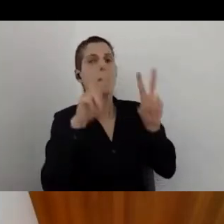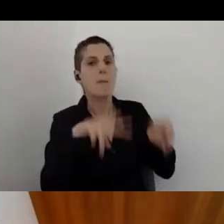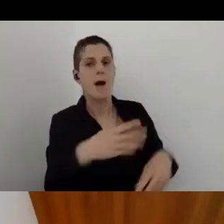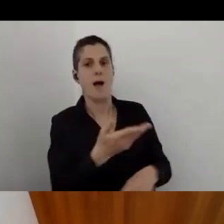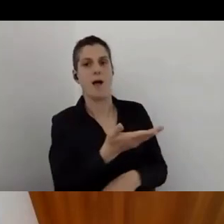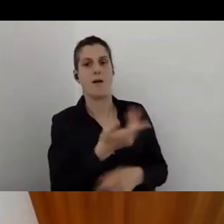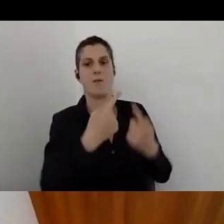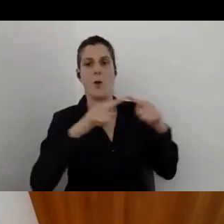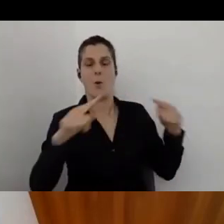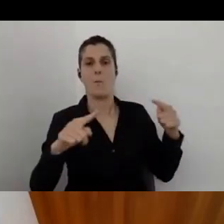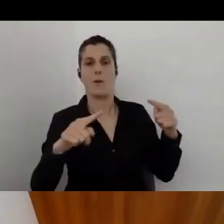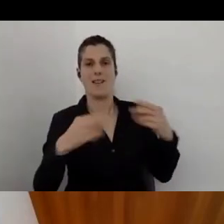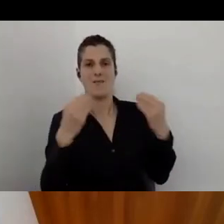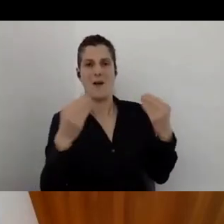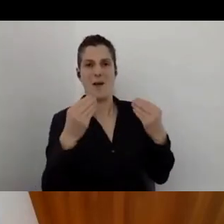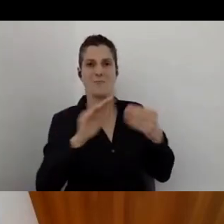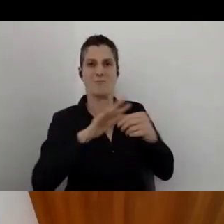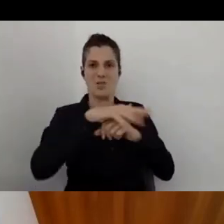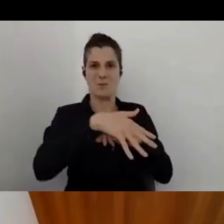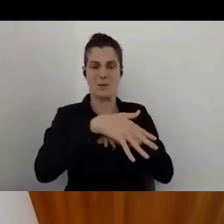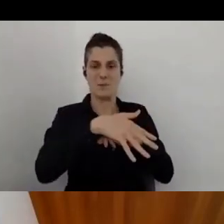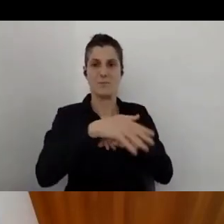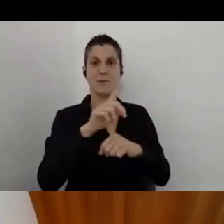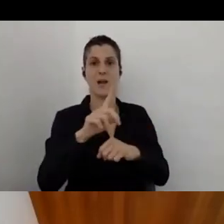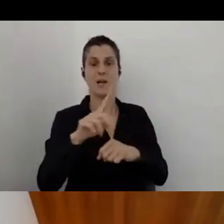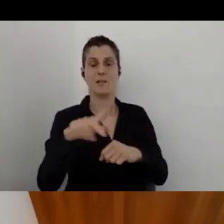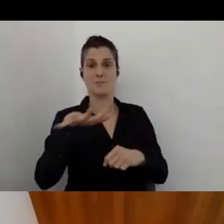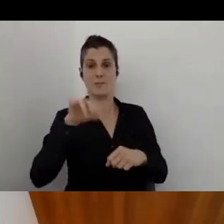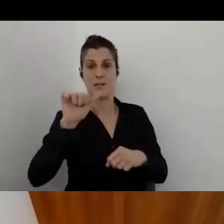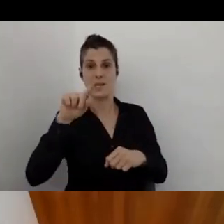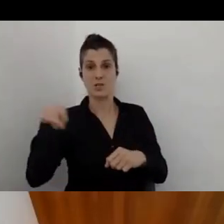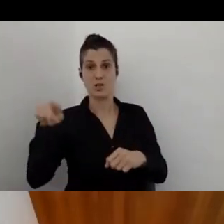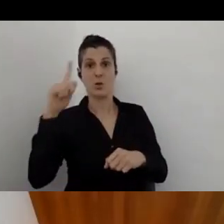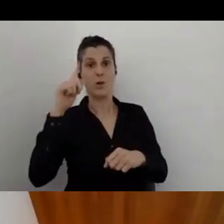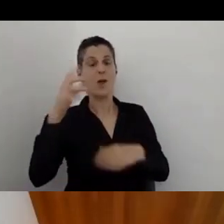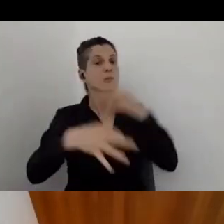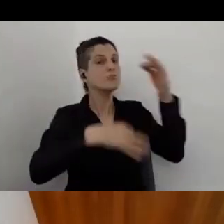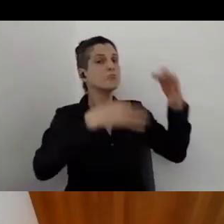So A-Check knows how to ask these questions and define